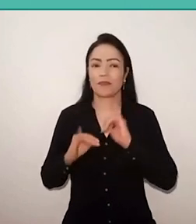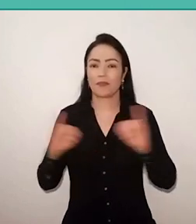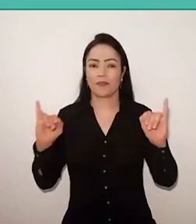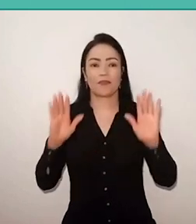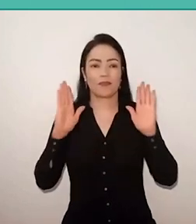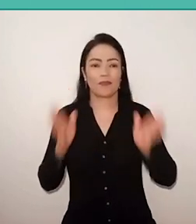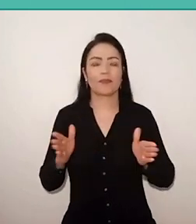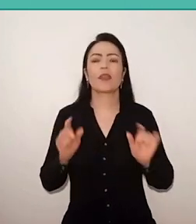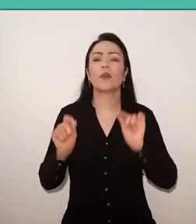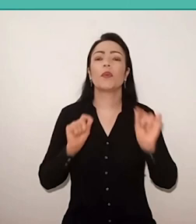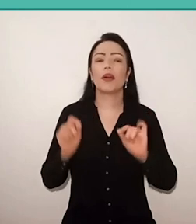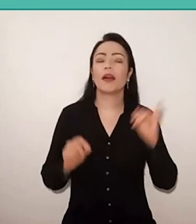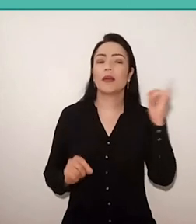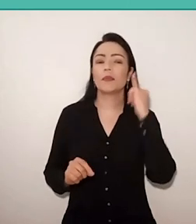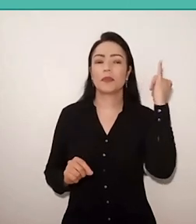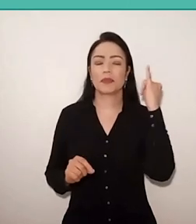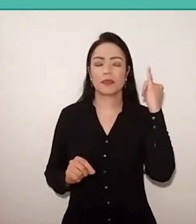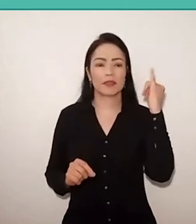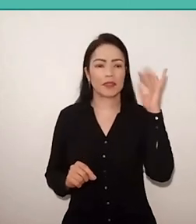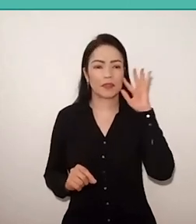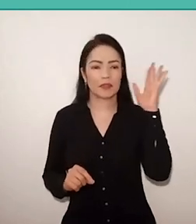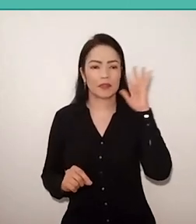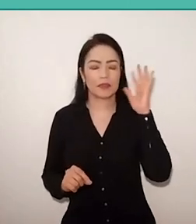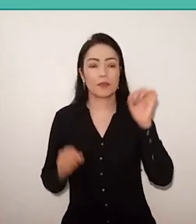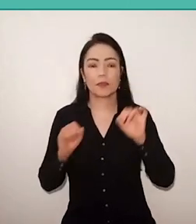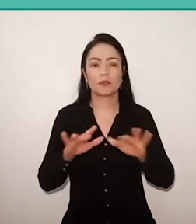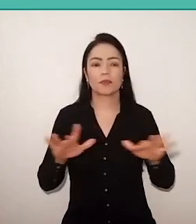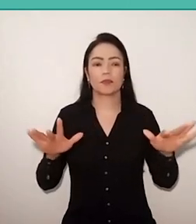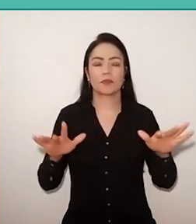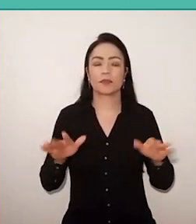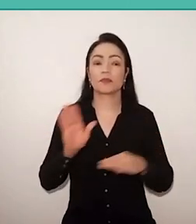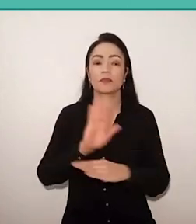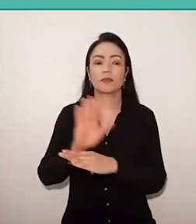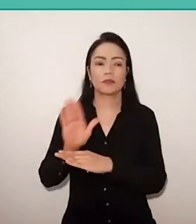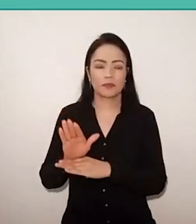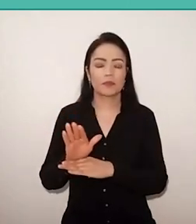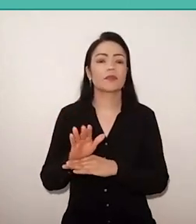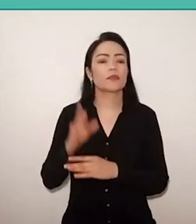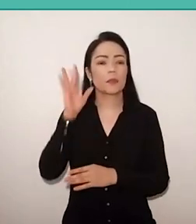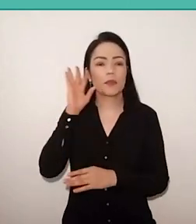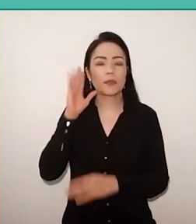important in training and dissemination and contribution of Paulo Freire's thought.